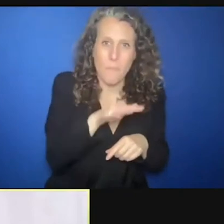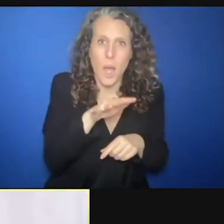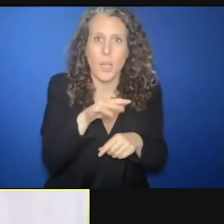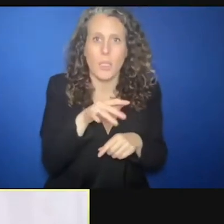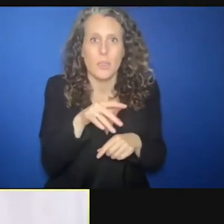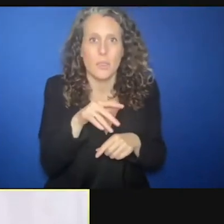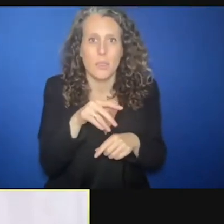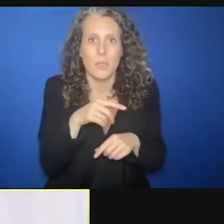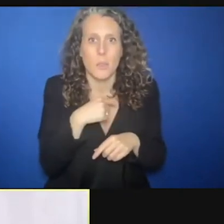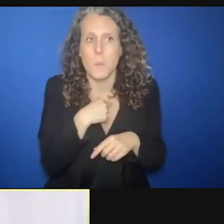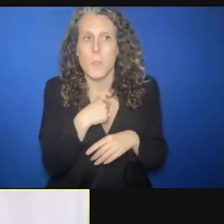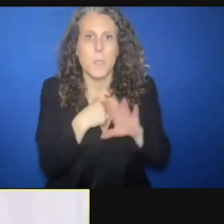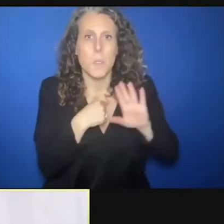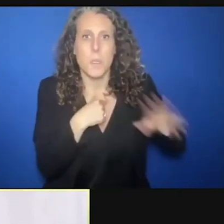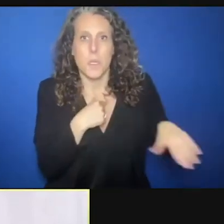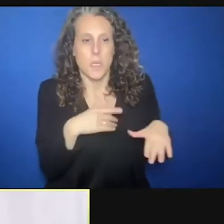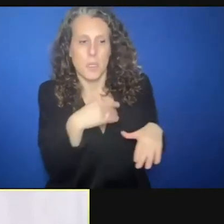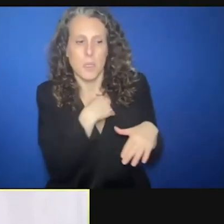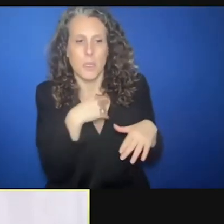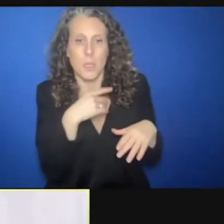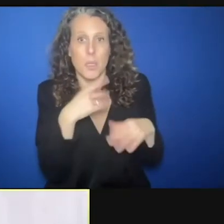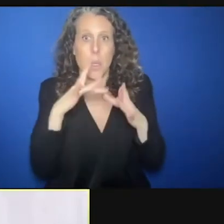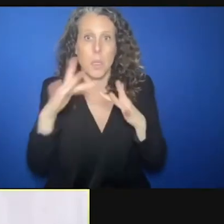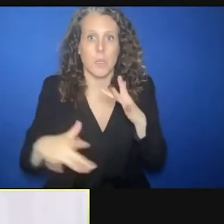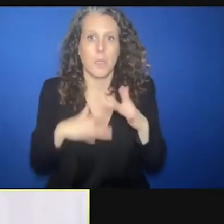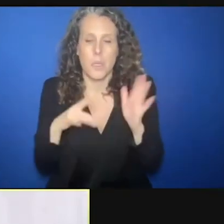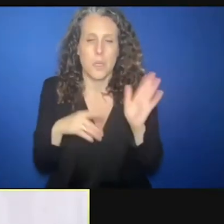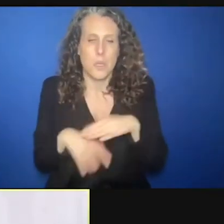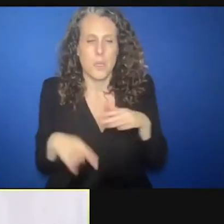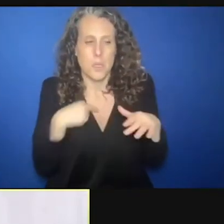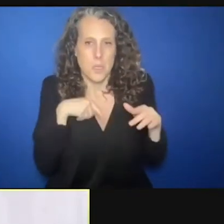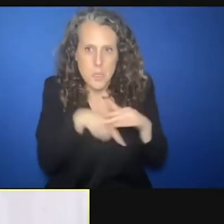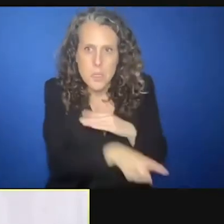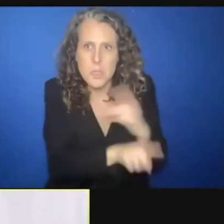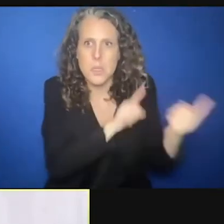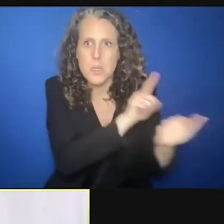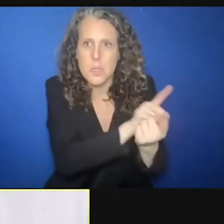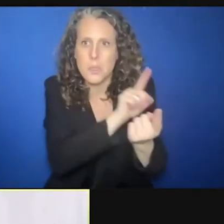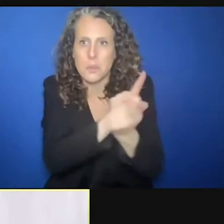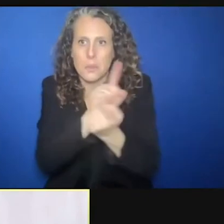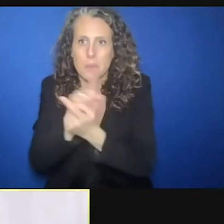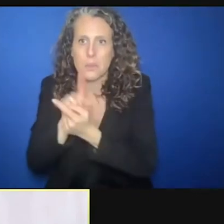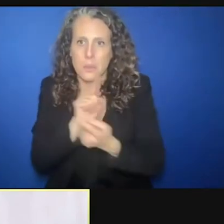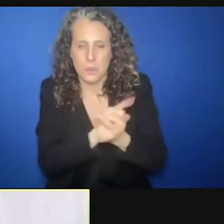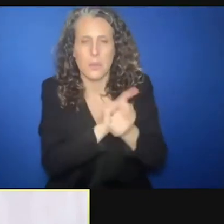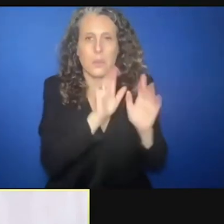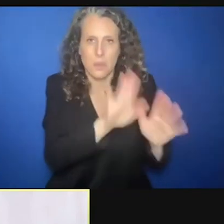because we need this interaction and we need this closeness for the girls. For a girl to decide to